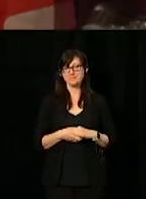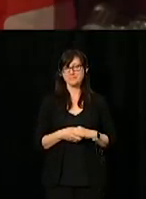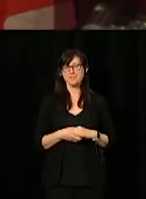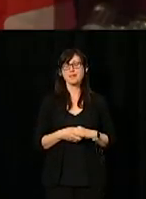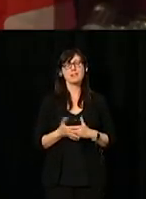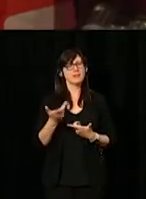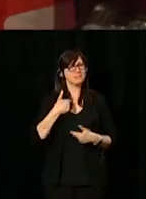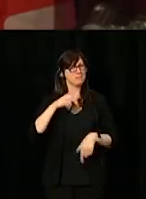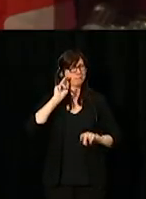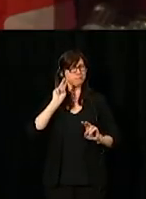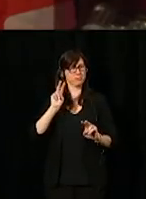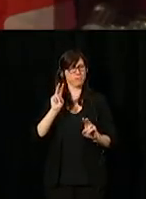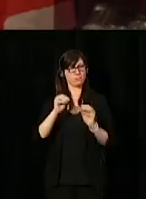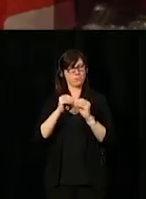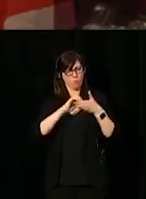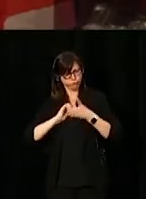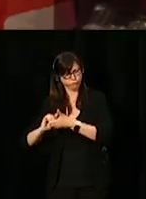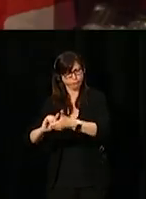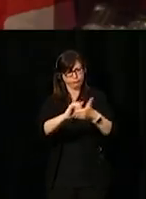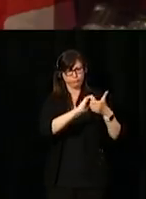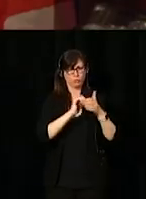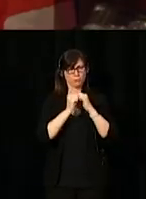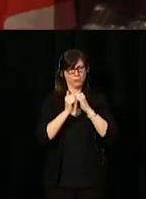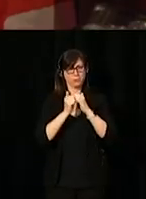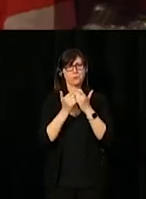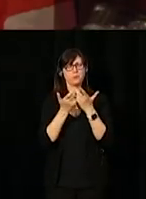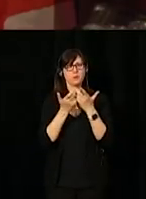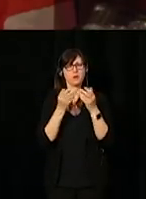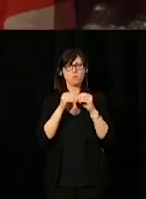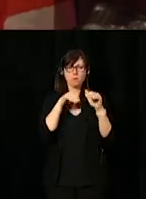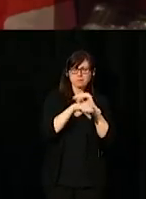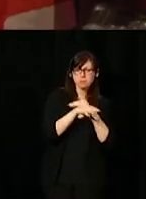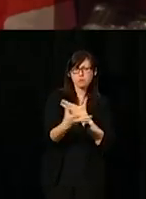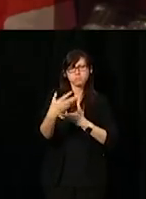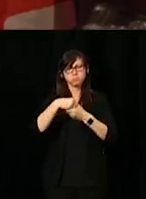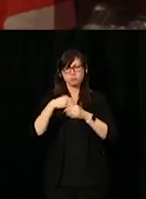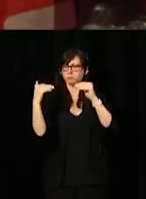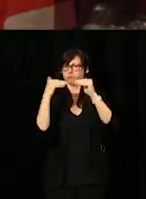[Translator:] I'm looking forward to working together to create the next accessible, inclusive and just society for all Canadians.